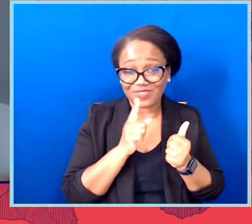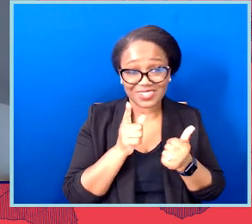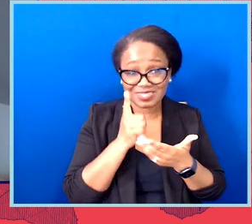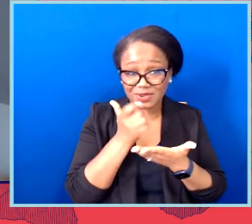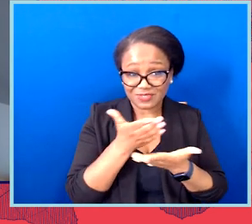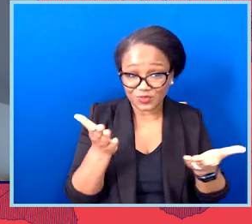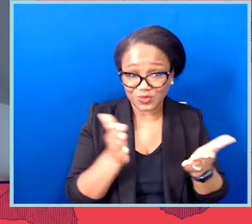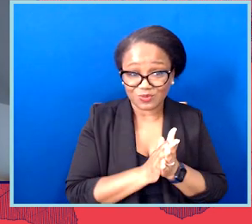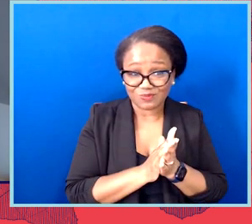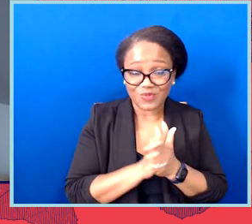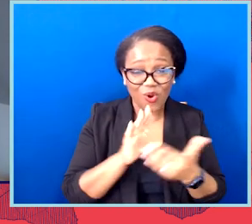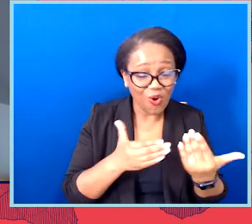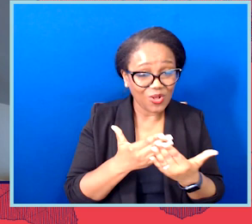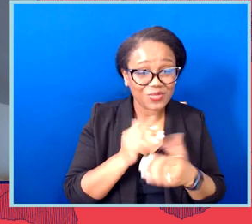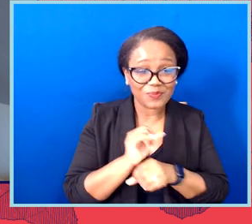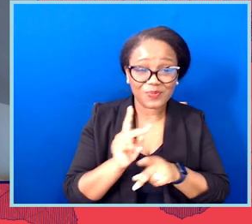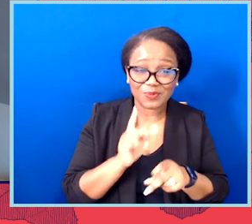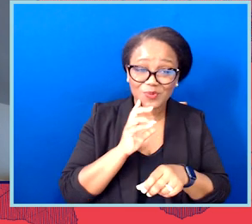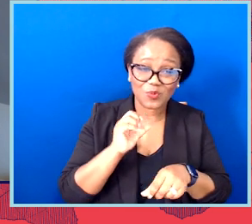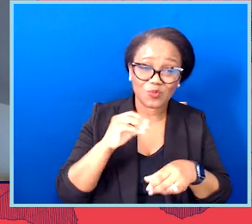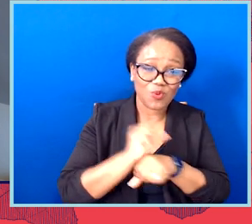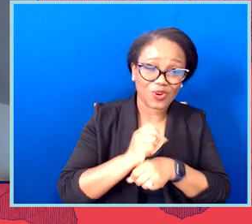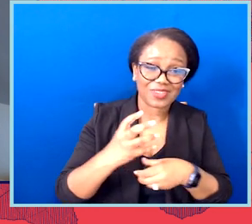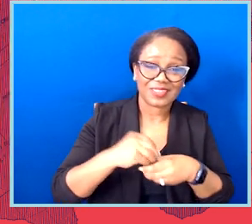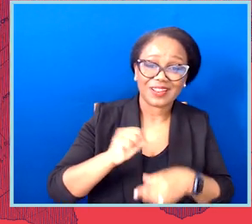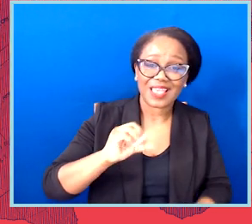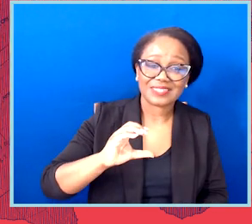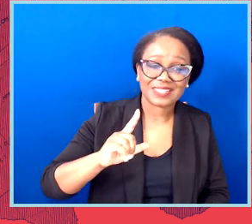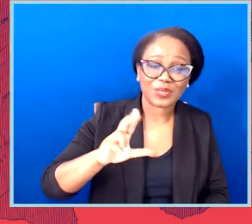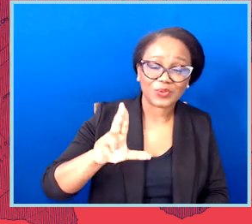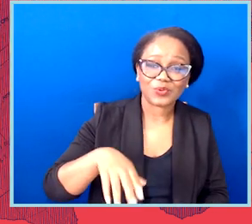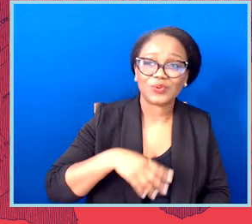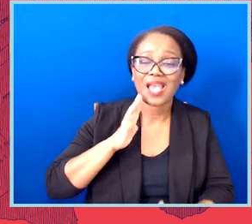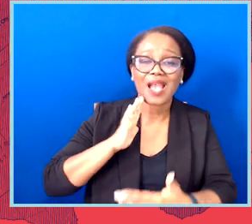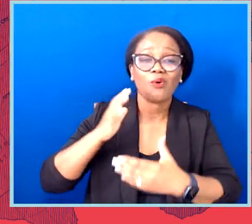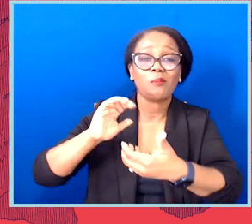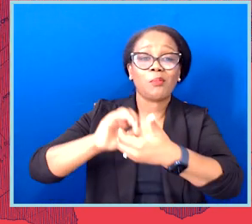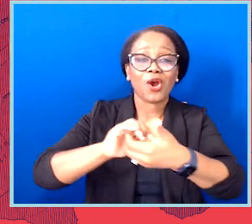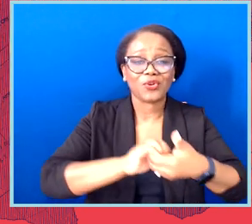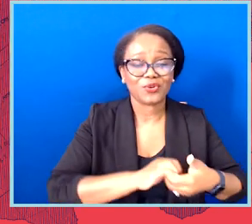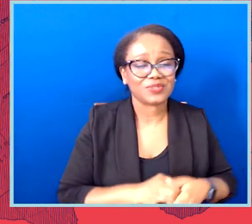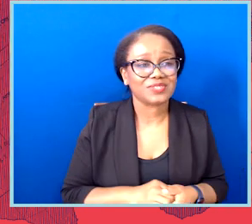at the ACLU, the ACLU, affiliates, all of our supporters, being in community with our coalition partners.